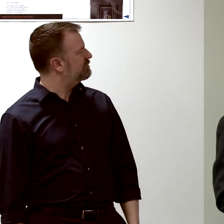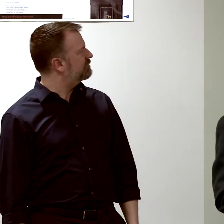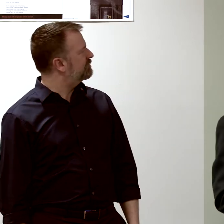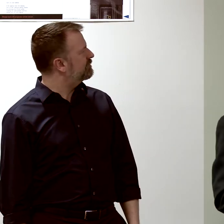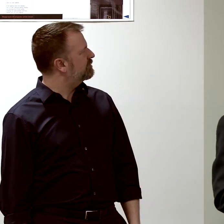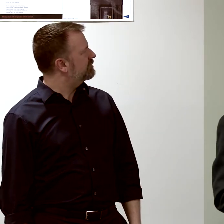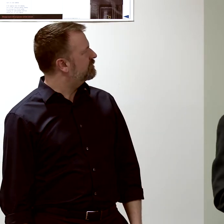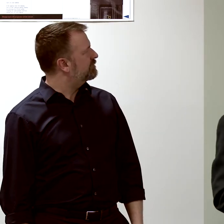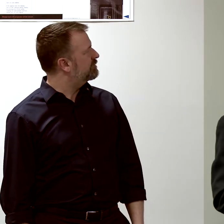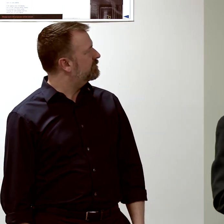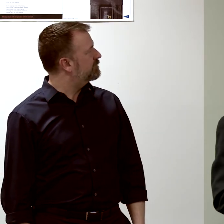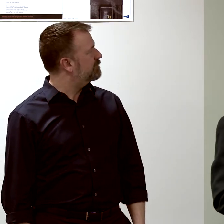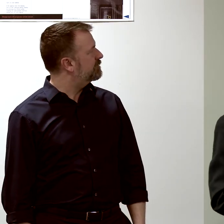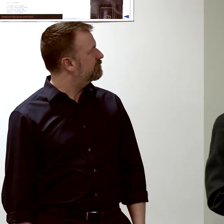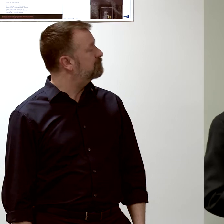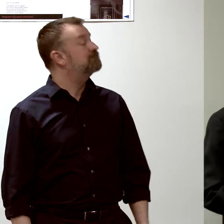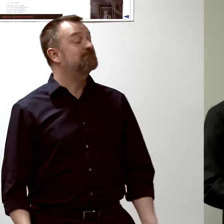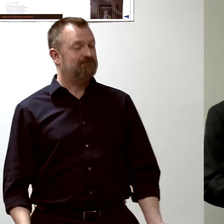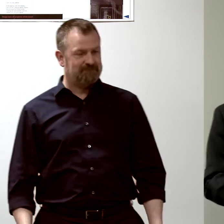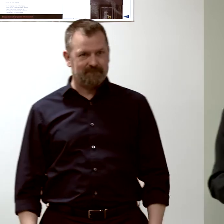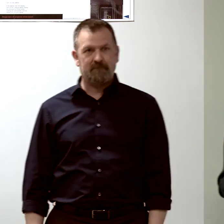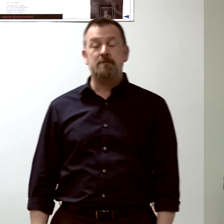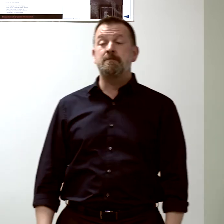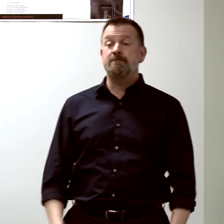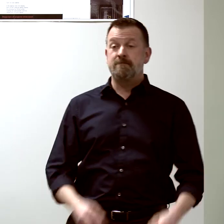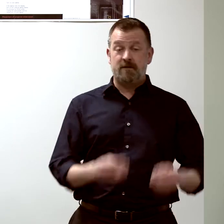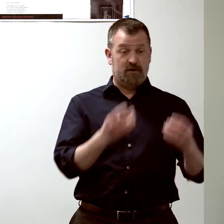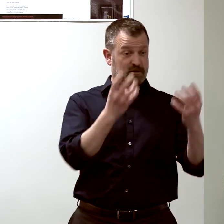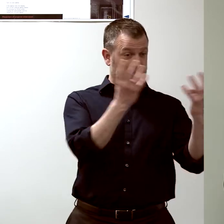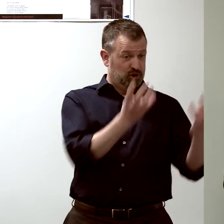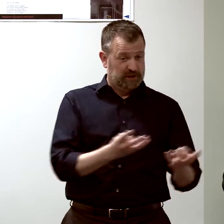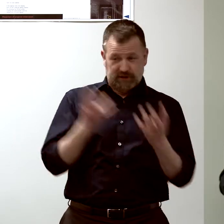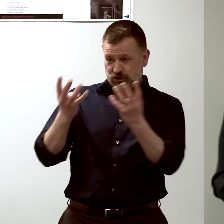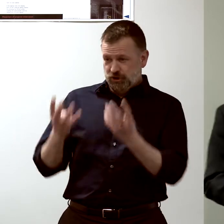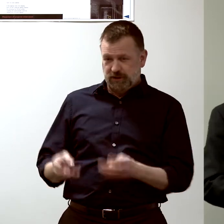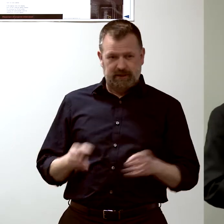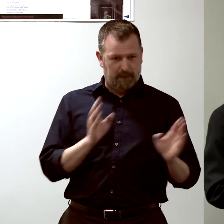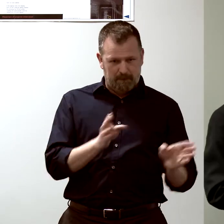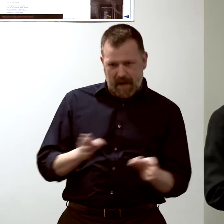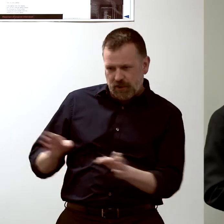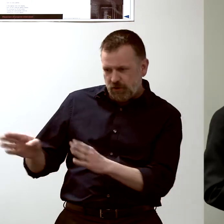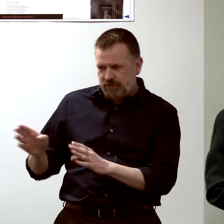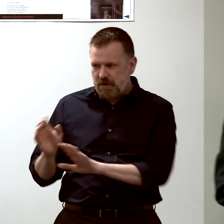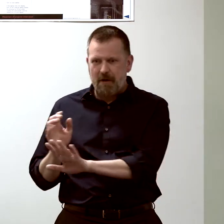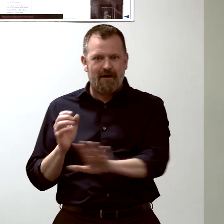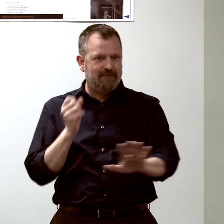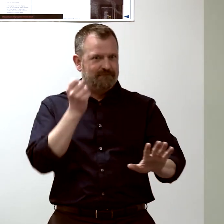Once we have those patterns of genes, we can build--